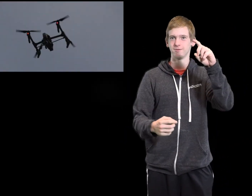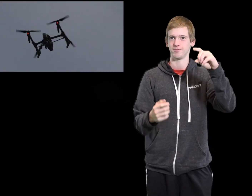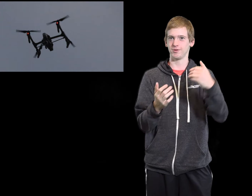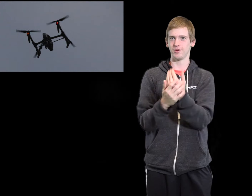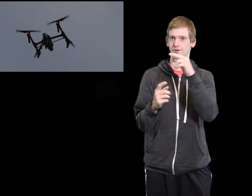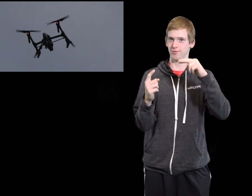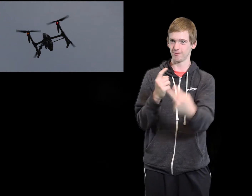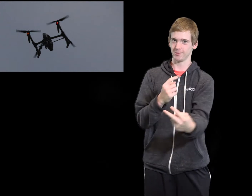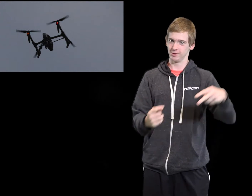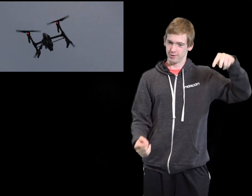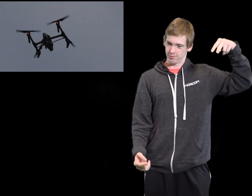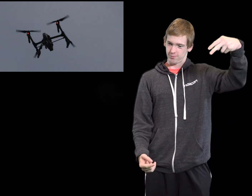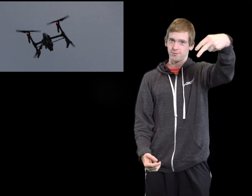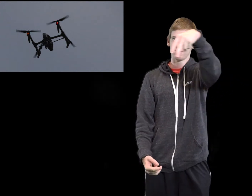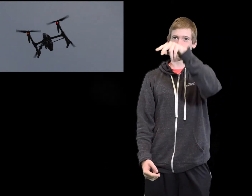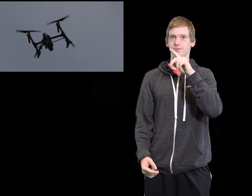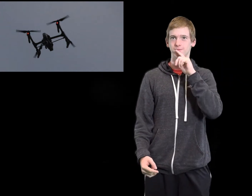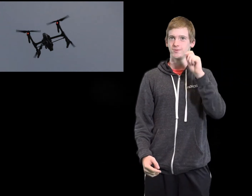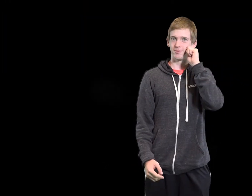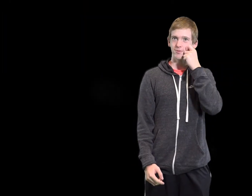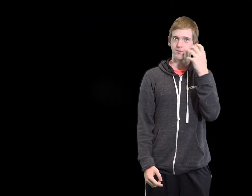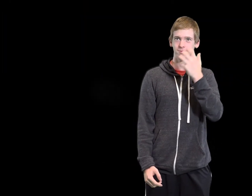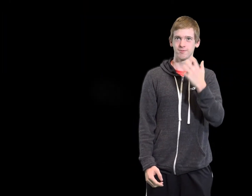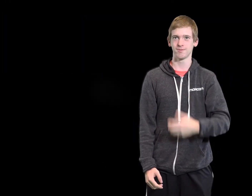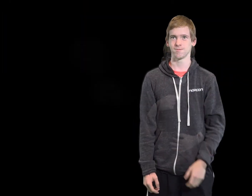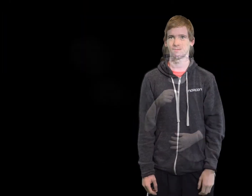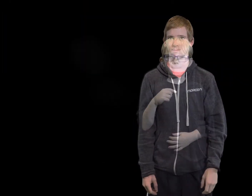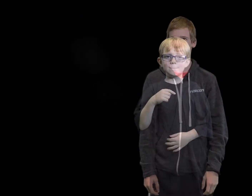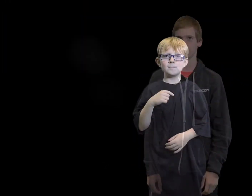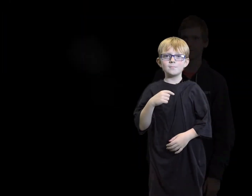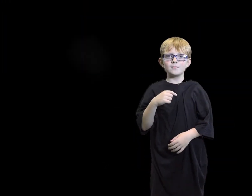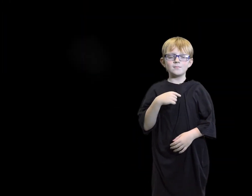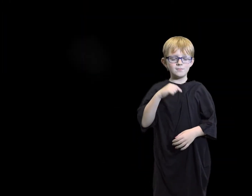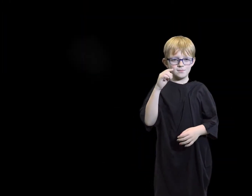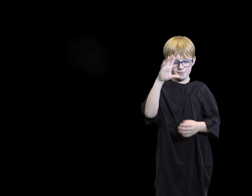It was awesome to see what the school looked like. The layout and different perspectives.